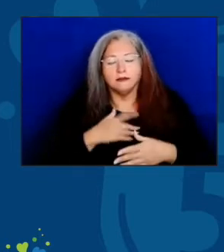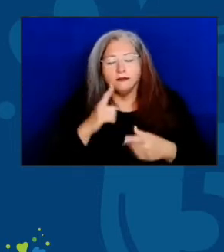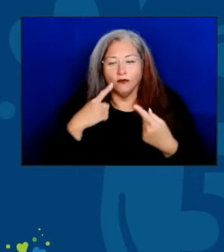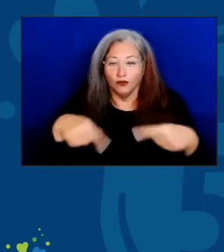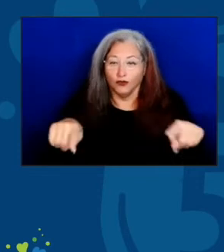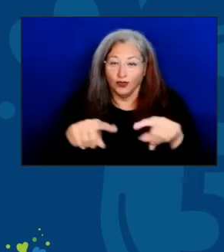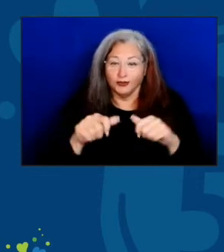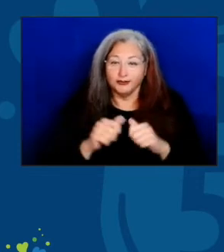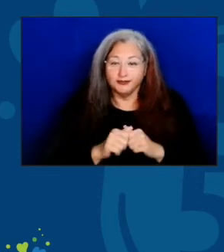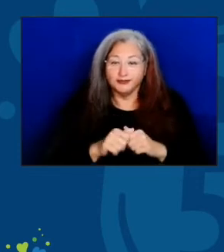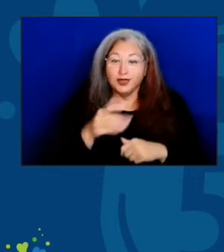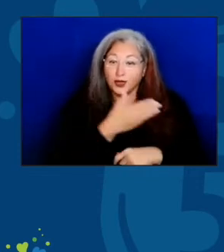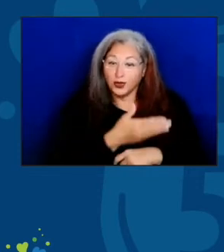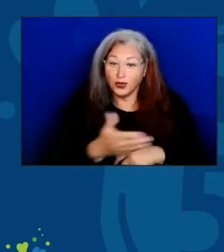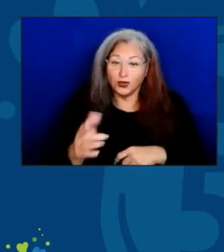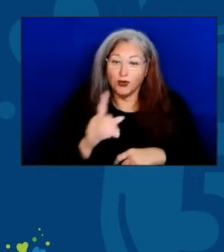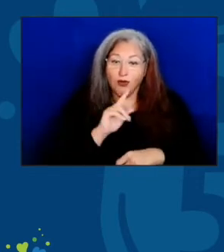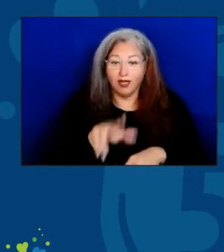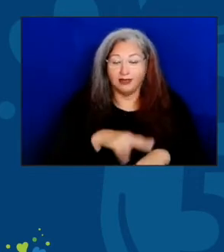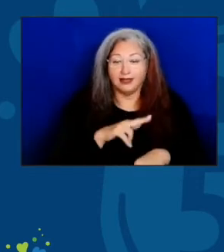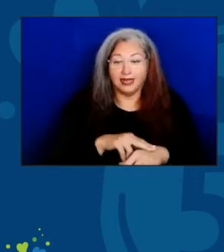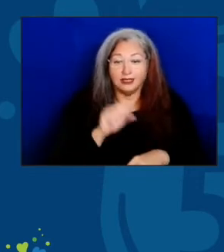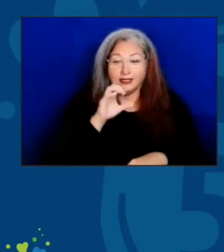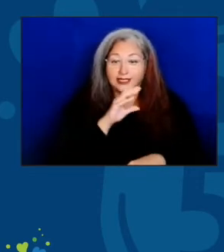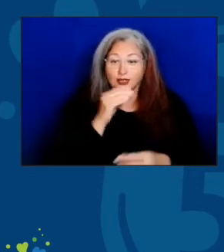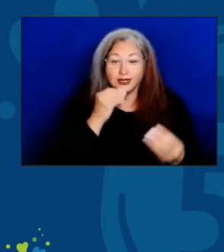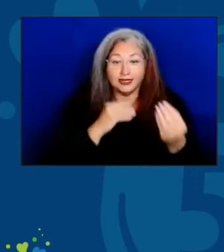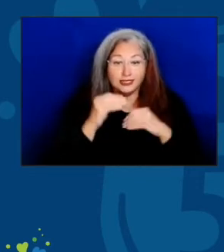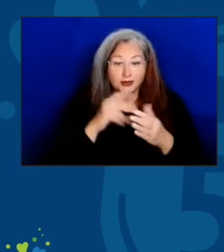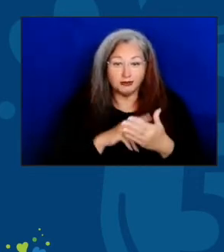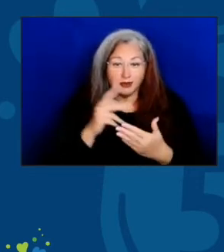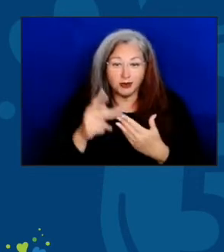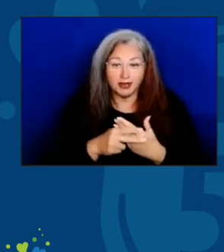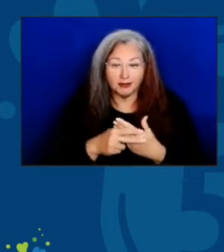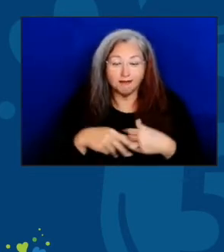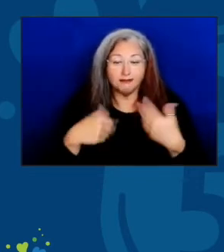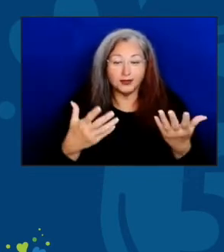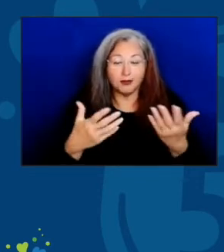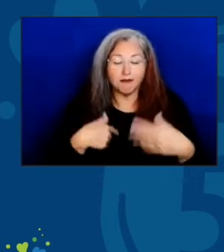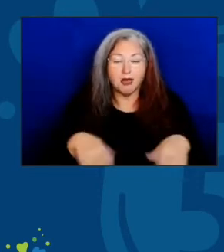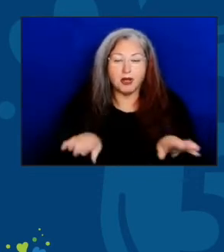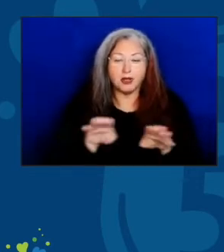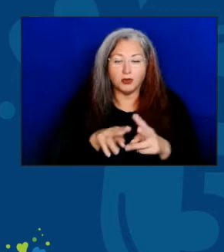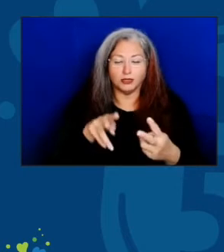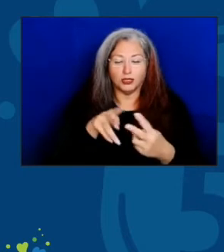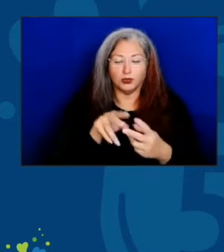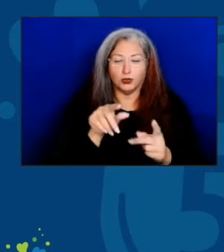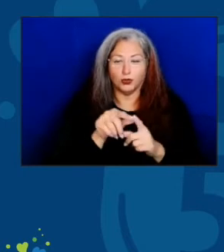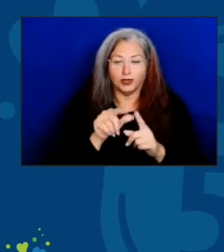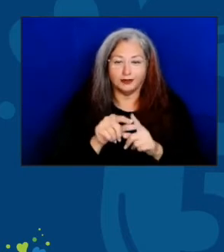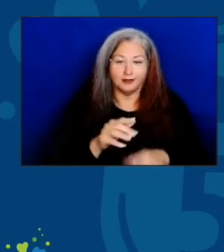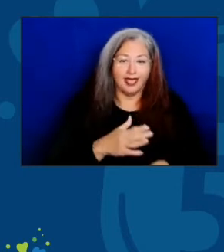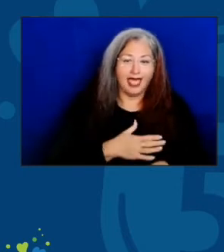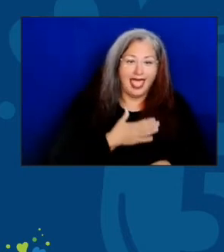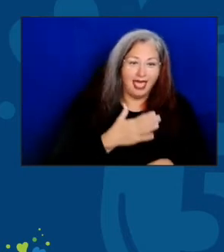You are the National Senior Nutrition program. So, I'll close with two wordsHappy Anniversary.